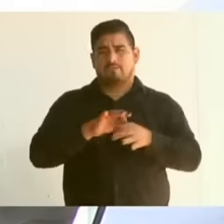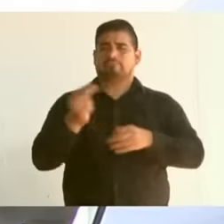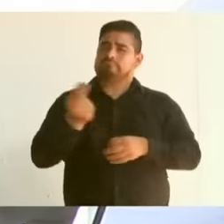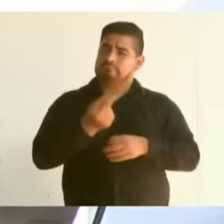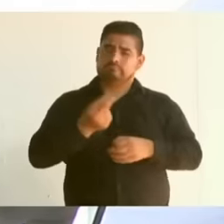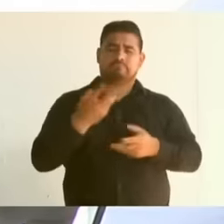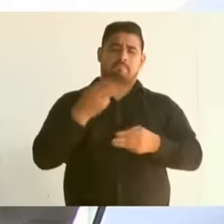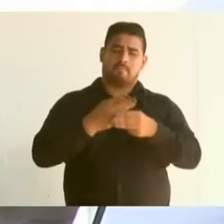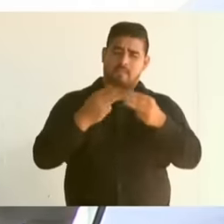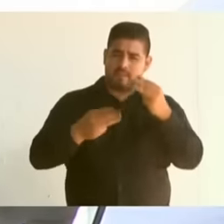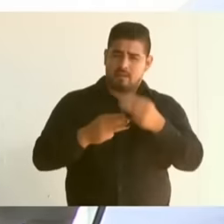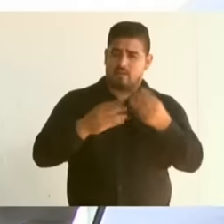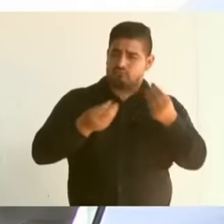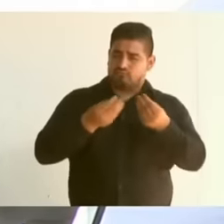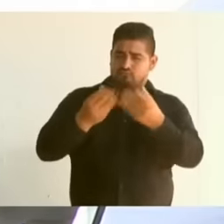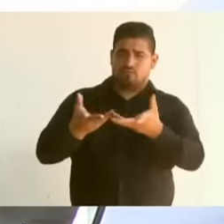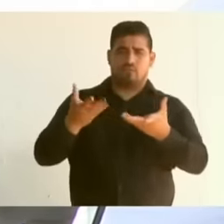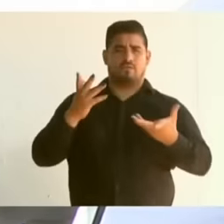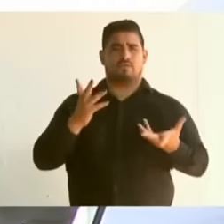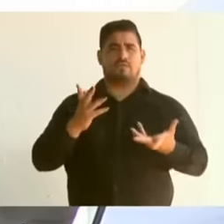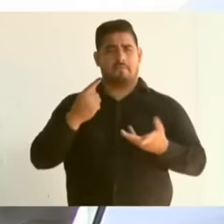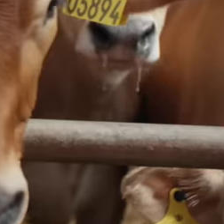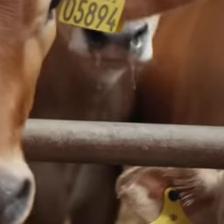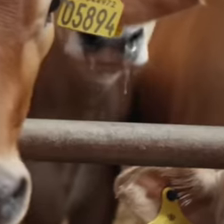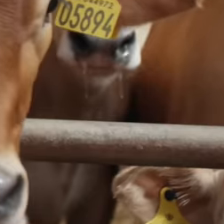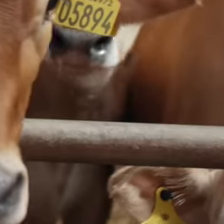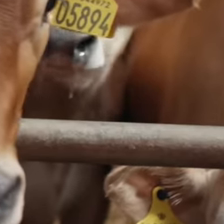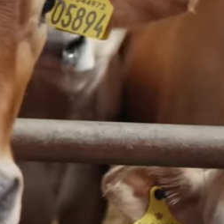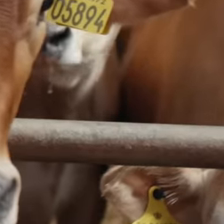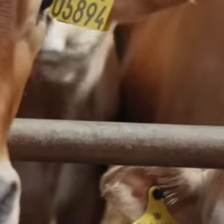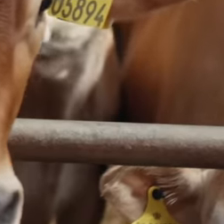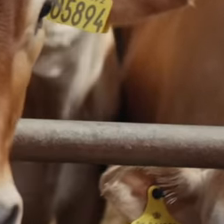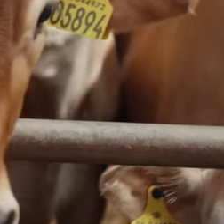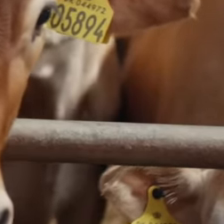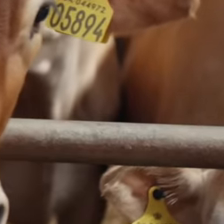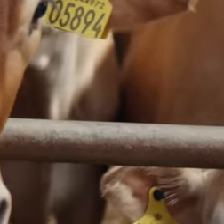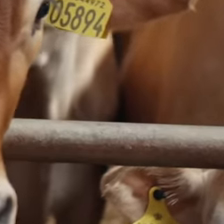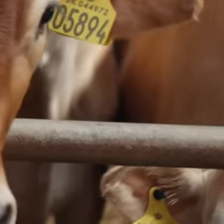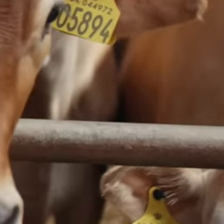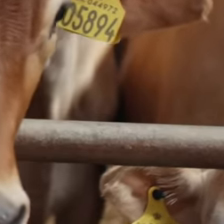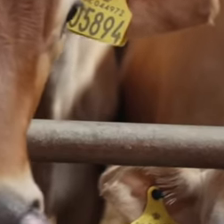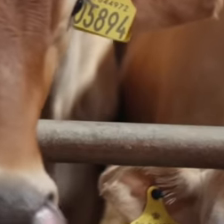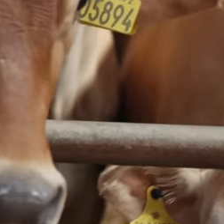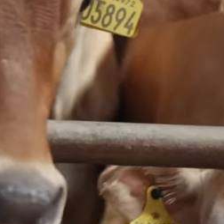cement for the program. genetic improvement and expansion of Atos for small